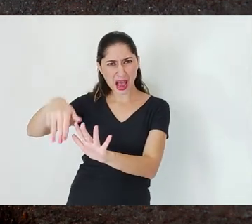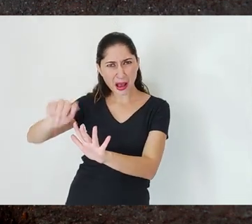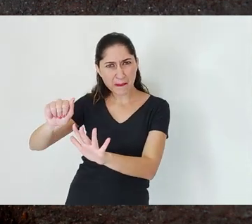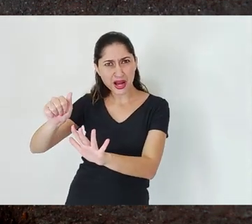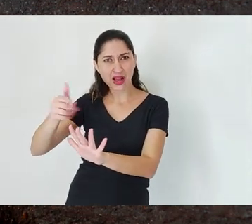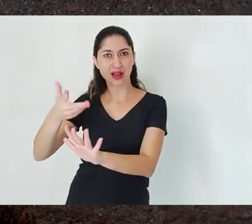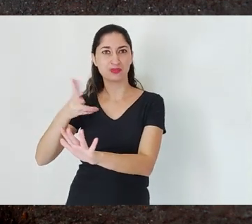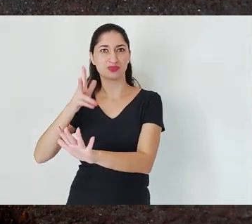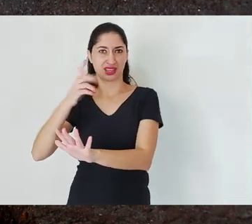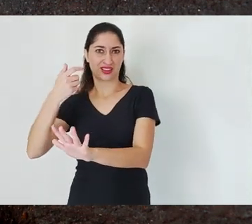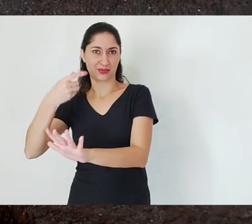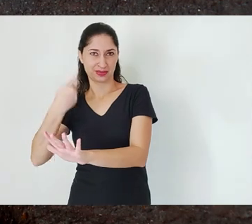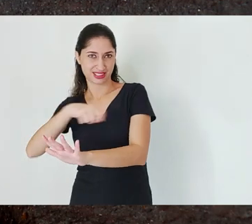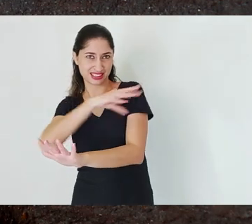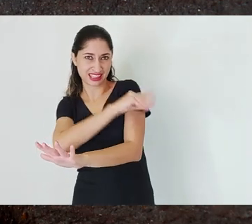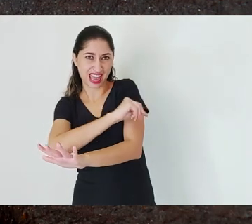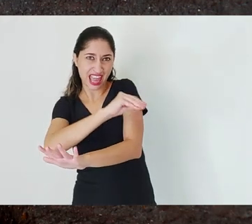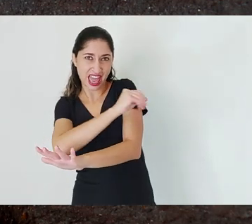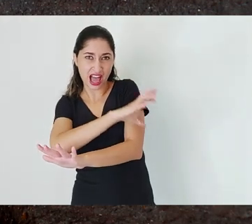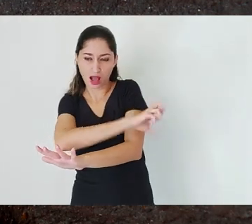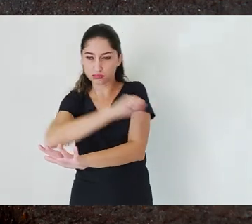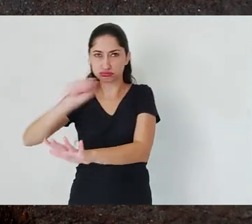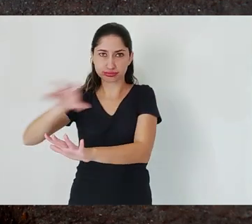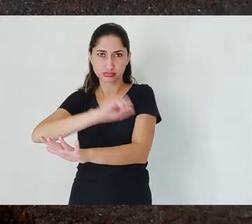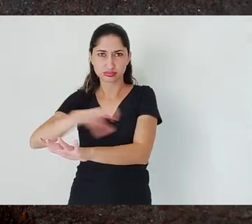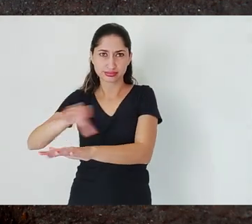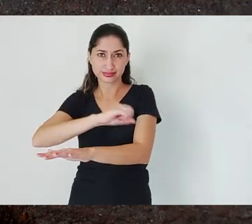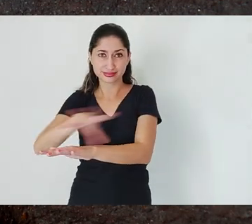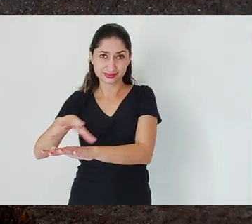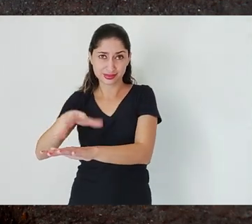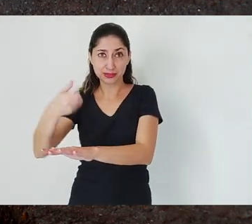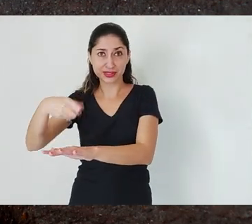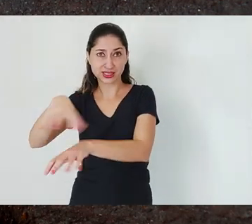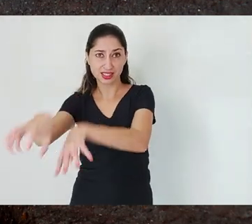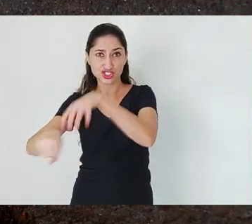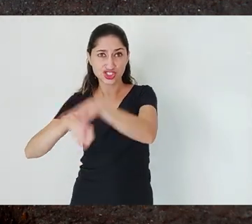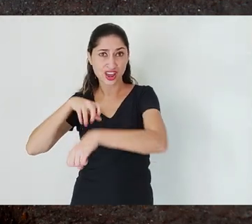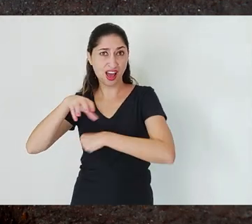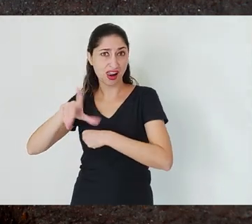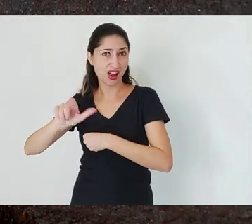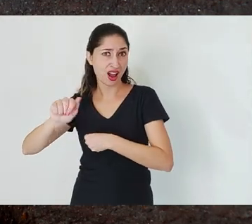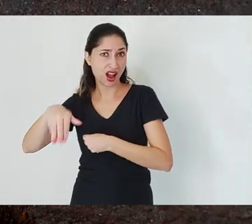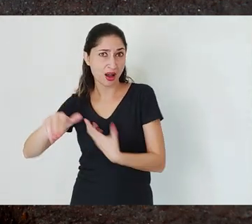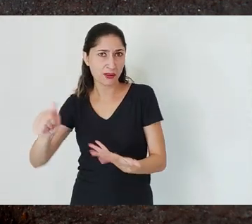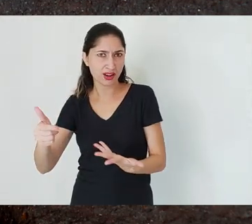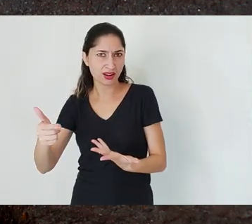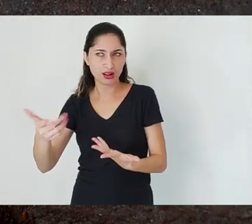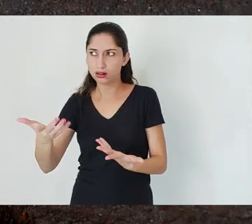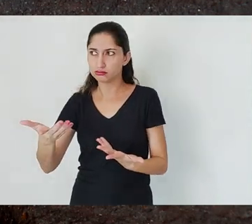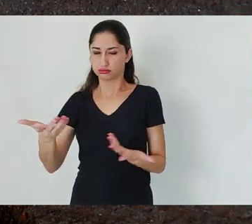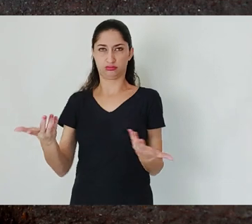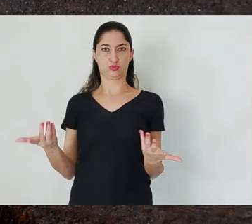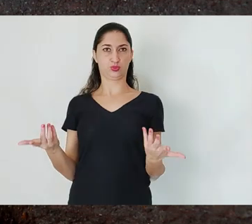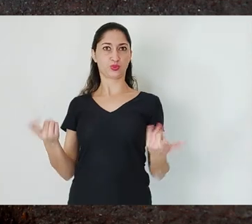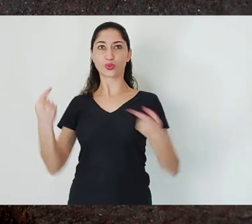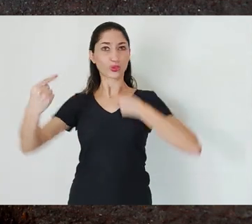soil like it was done in Mariana? No, maybe remove it? The municipality was excluded from this